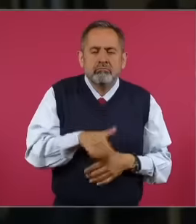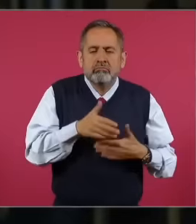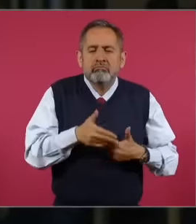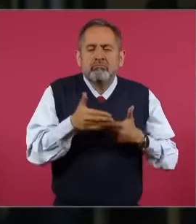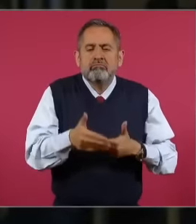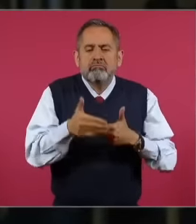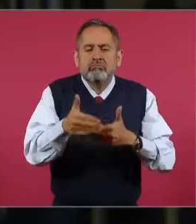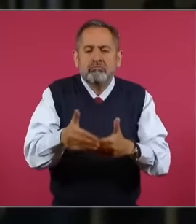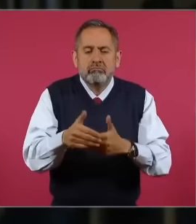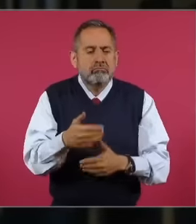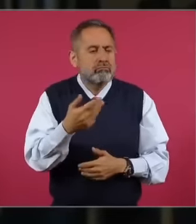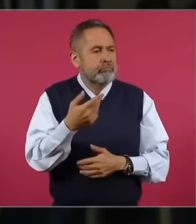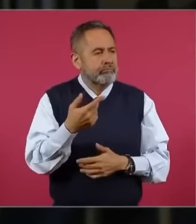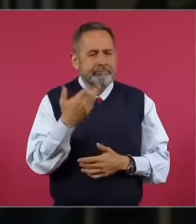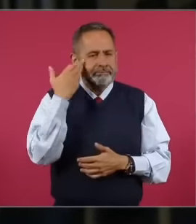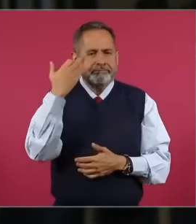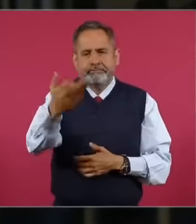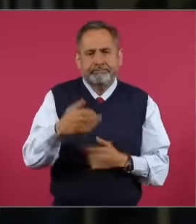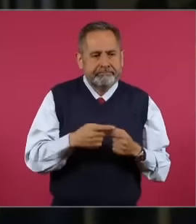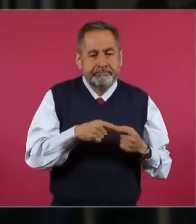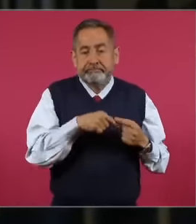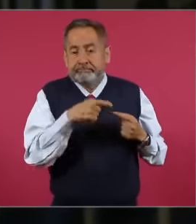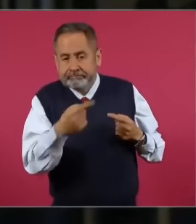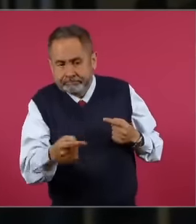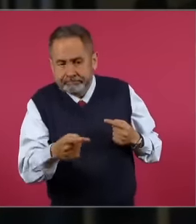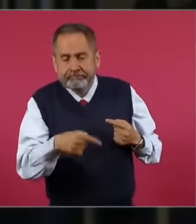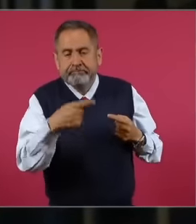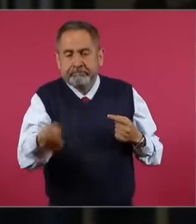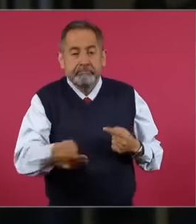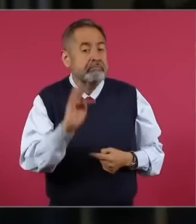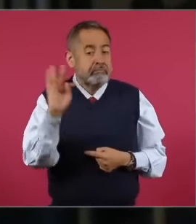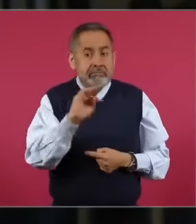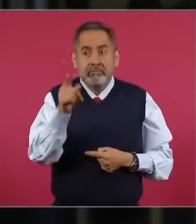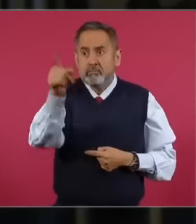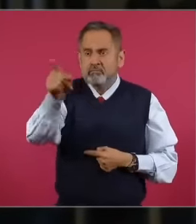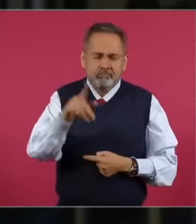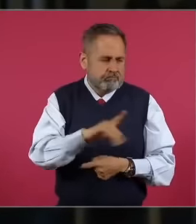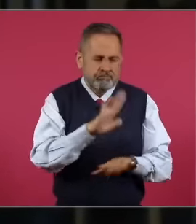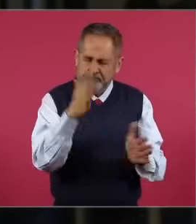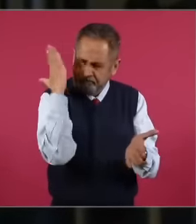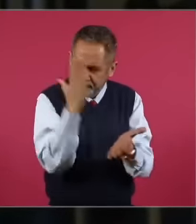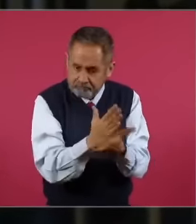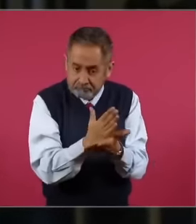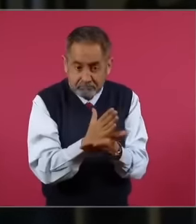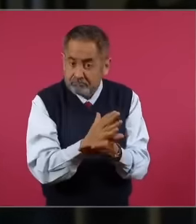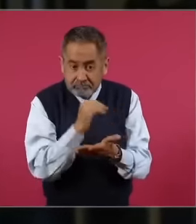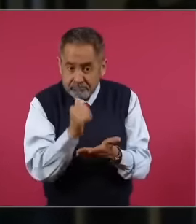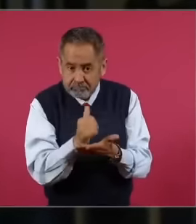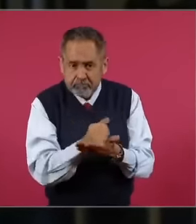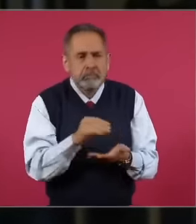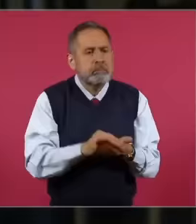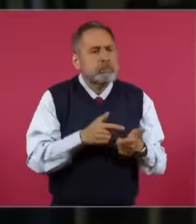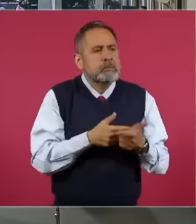six-year terms and I believe that If you had not put limits on this, this